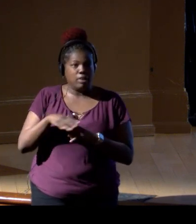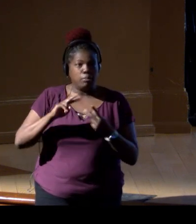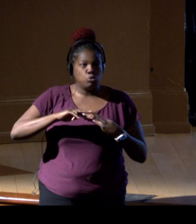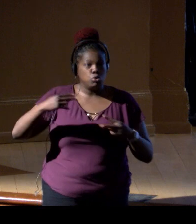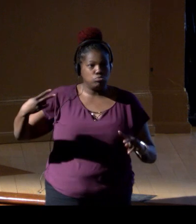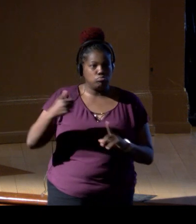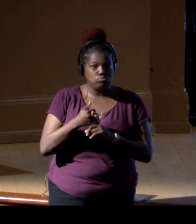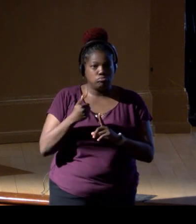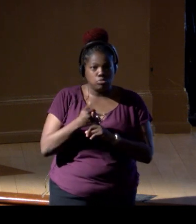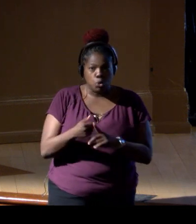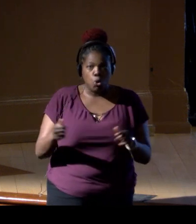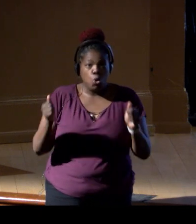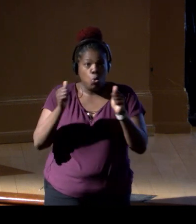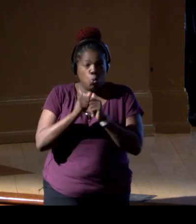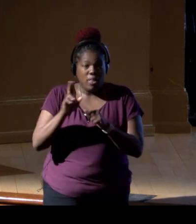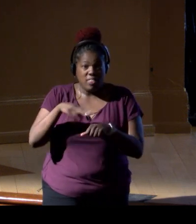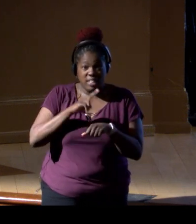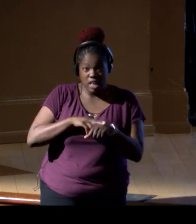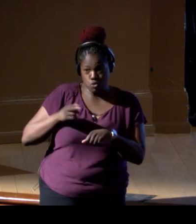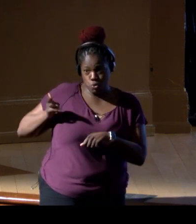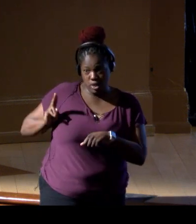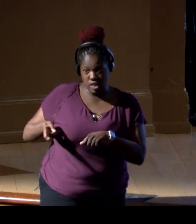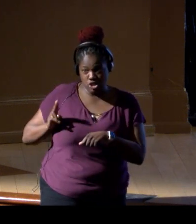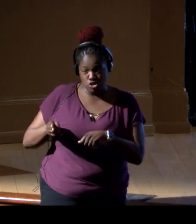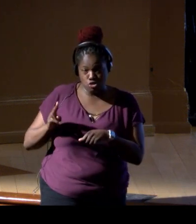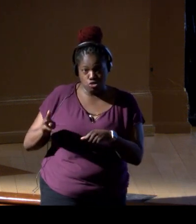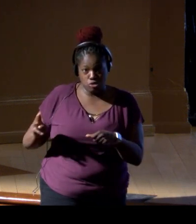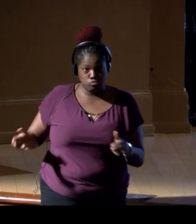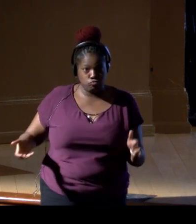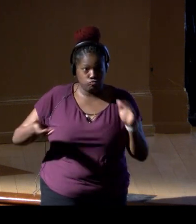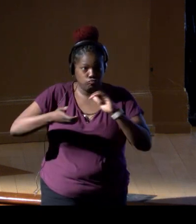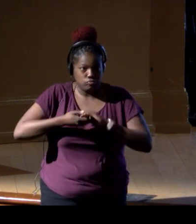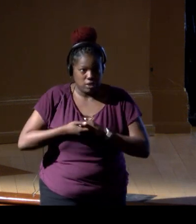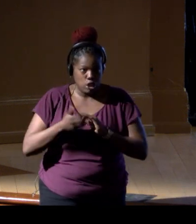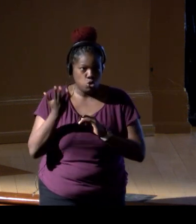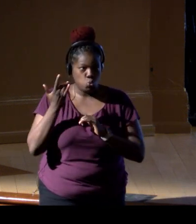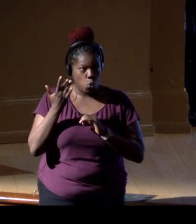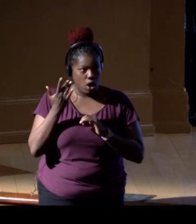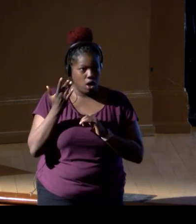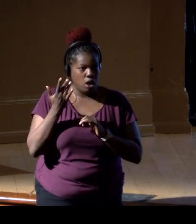combined with natural history, and this is why it's so relevant